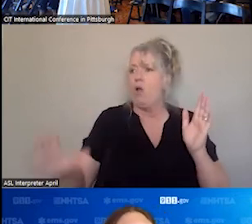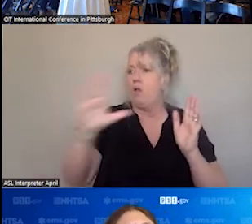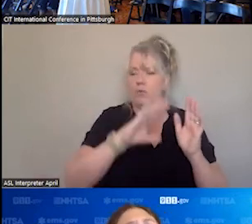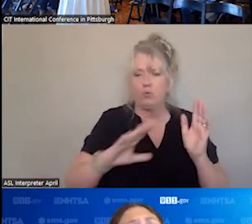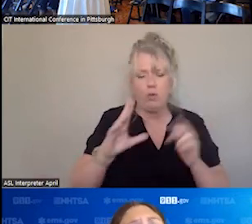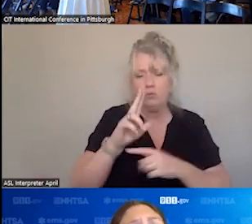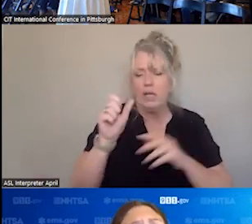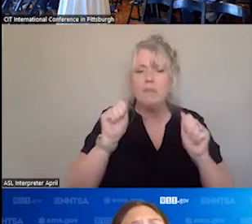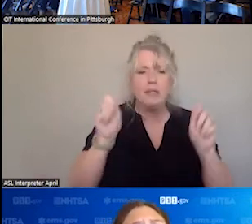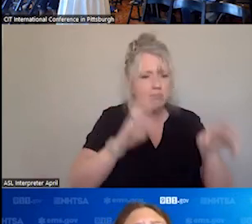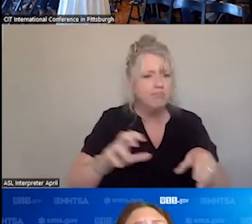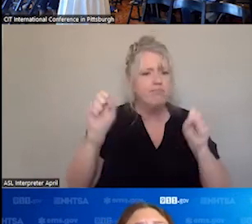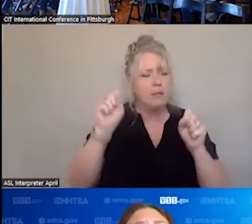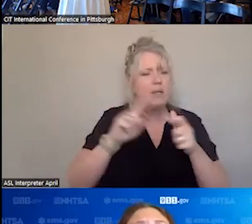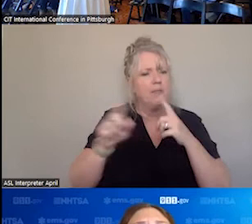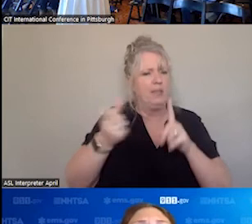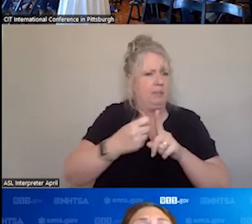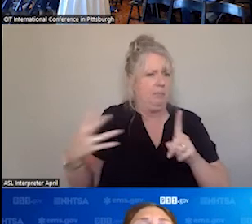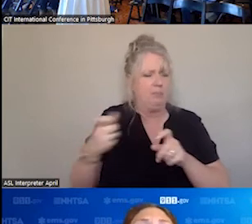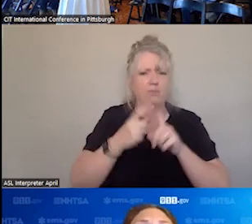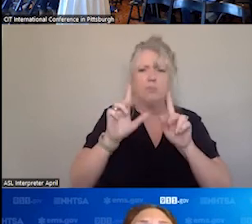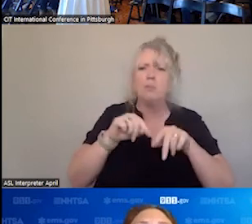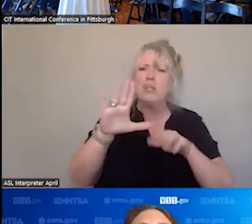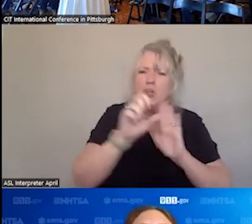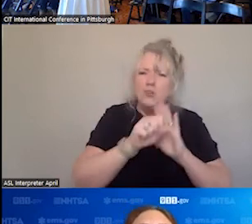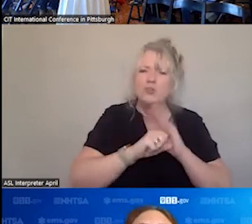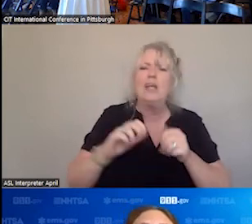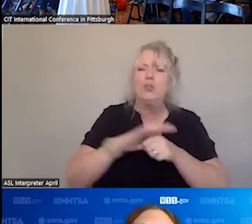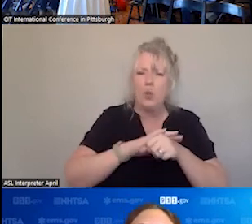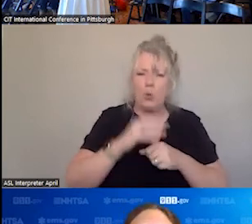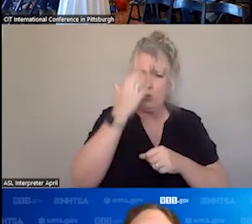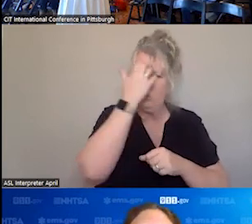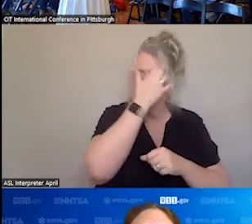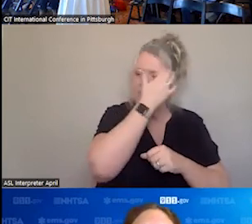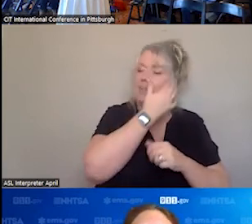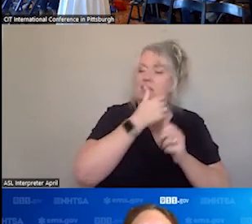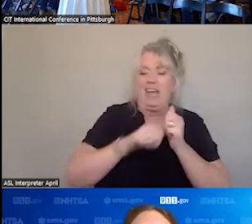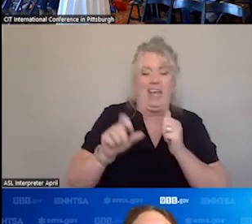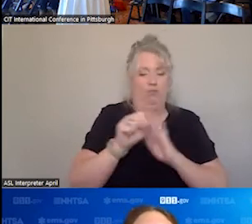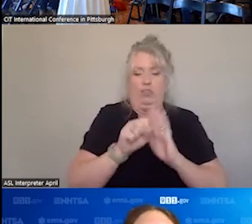BUILT UPON, BY STATES, LOCALITIES. NOT EVERY STATE IS SIMPLY GOING TO STICK WITH,